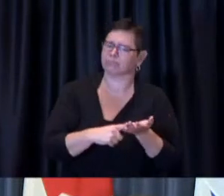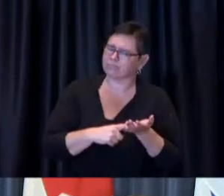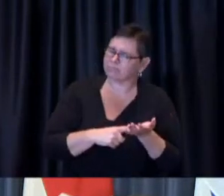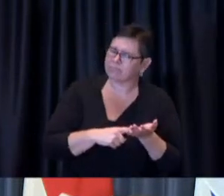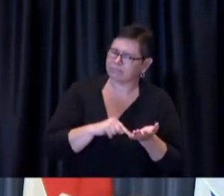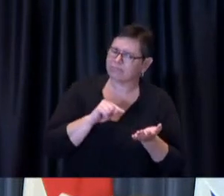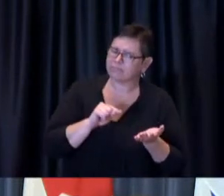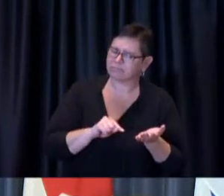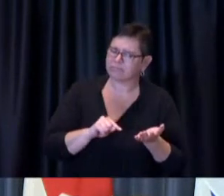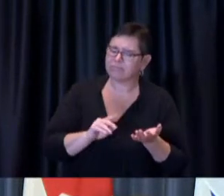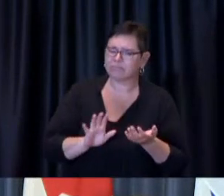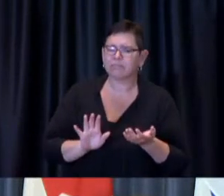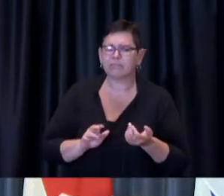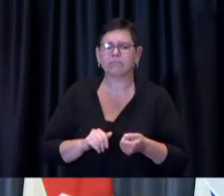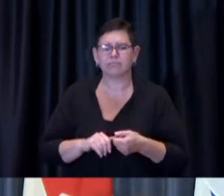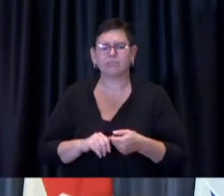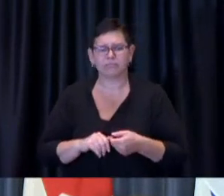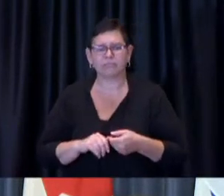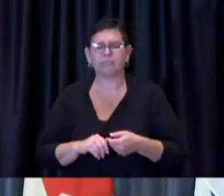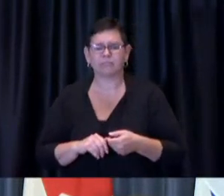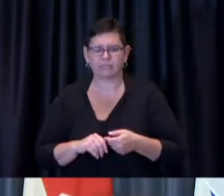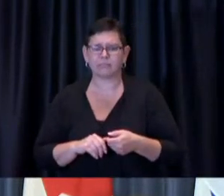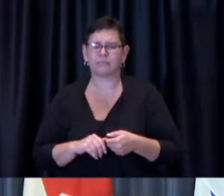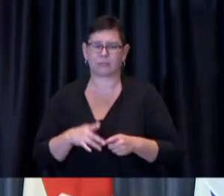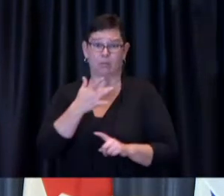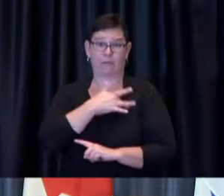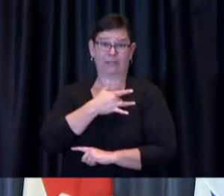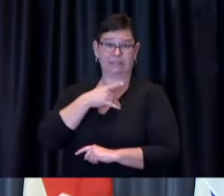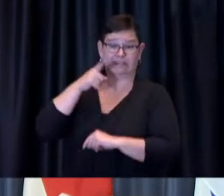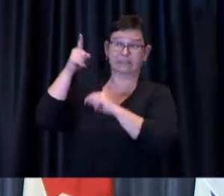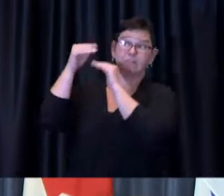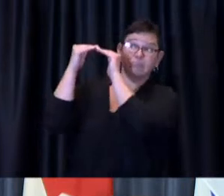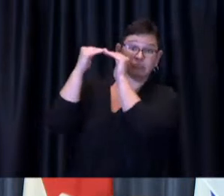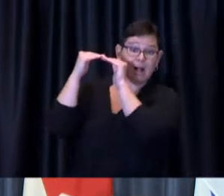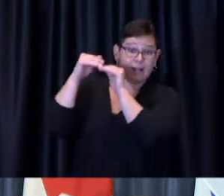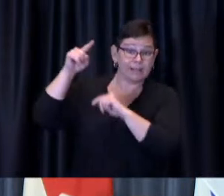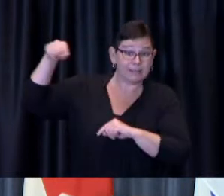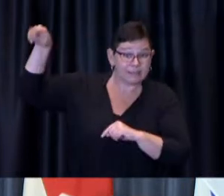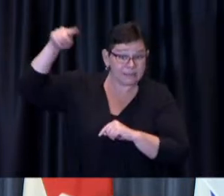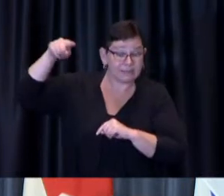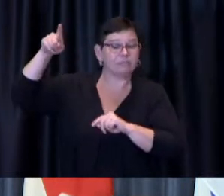we've heard from our provincial counterparts who have purview over education that they are soon to